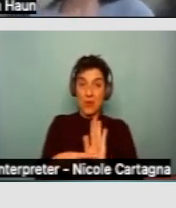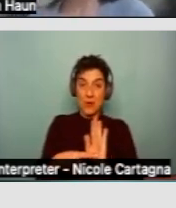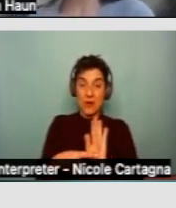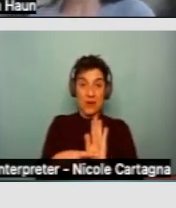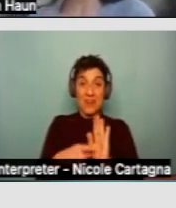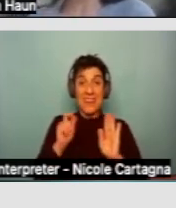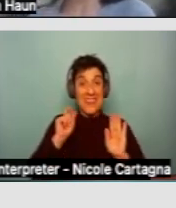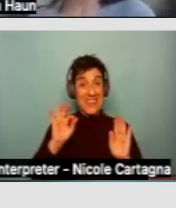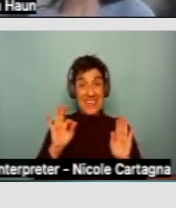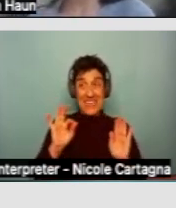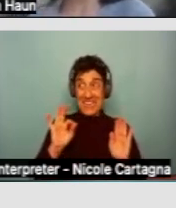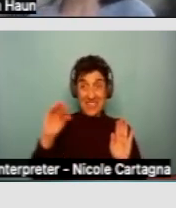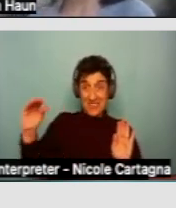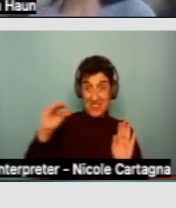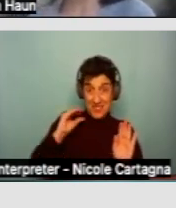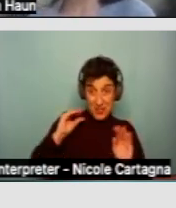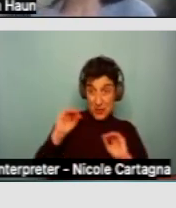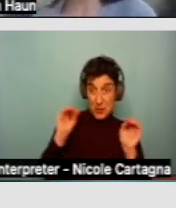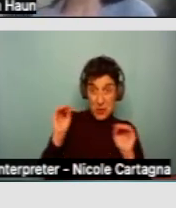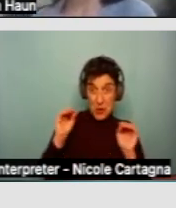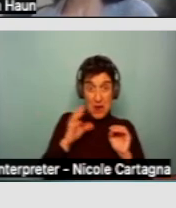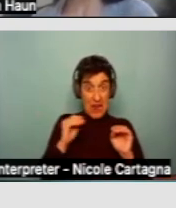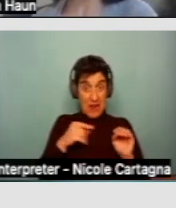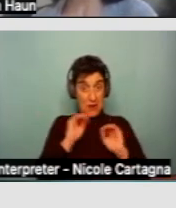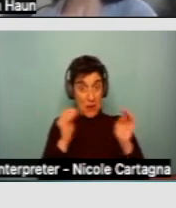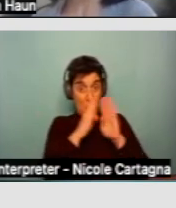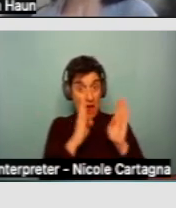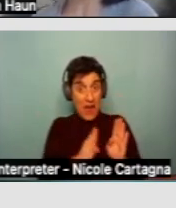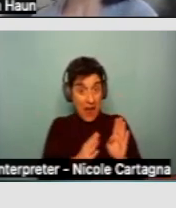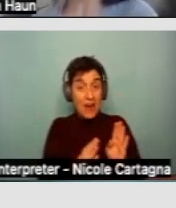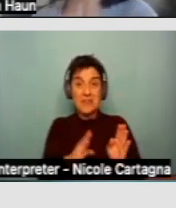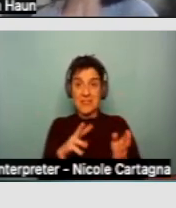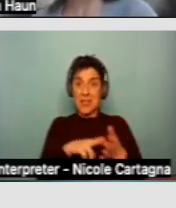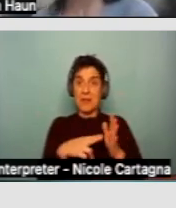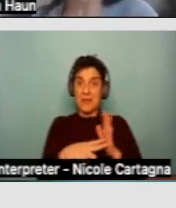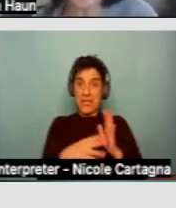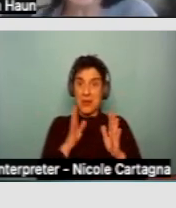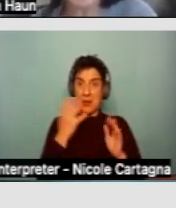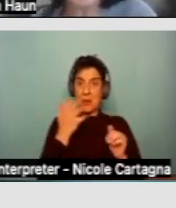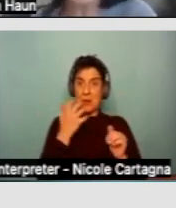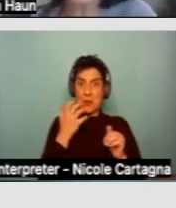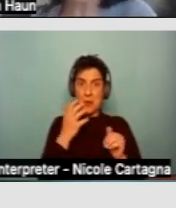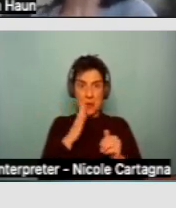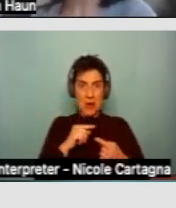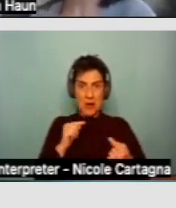that housing, there will be a pretty significant and immediate risk of some kind of harm.